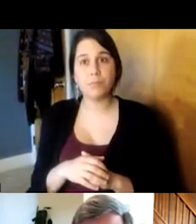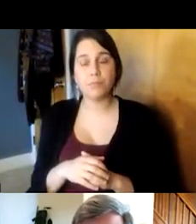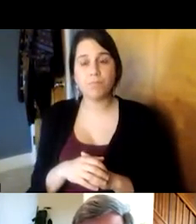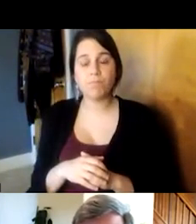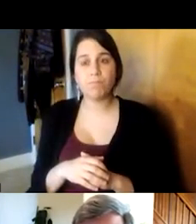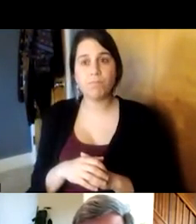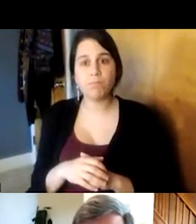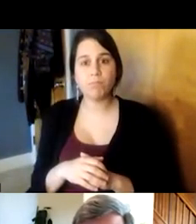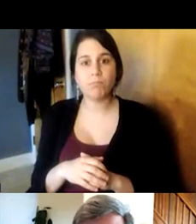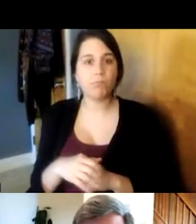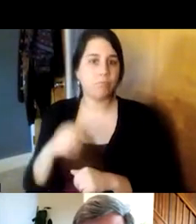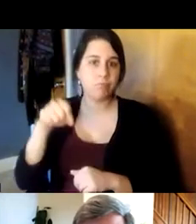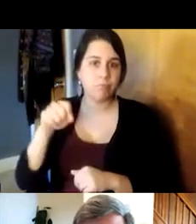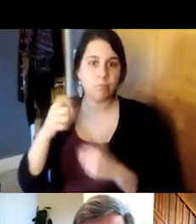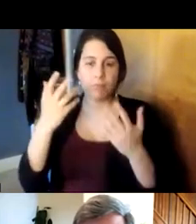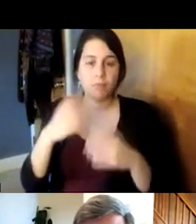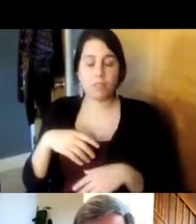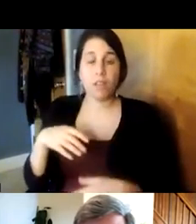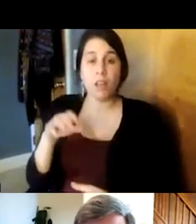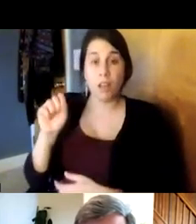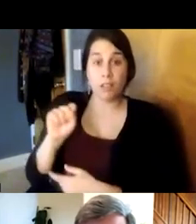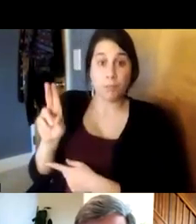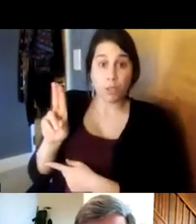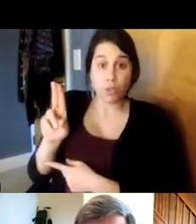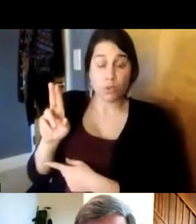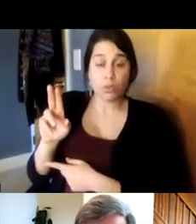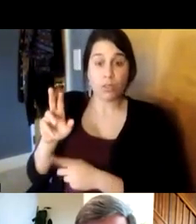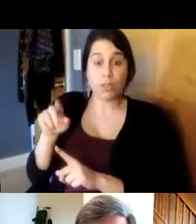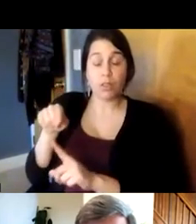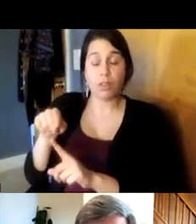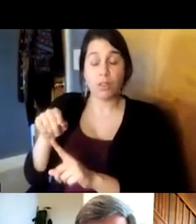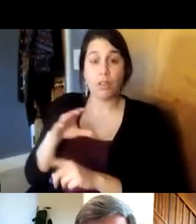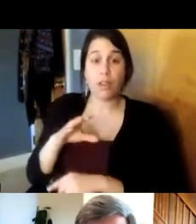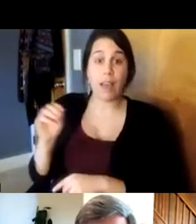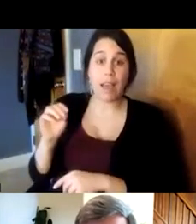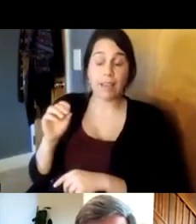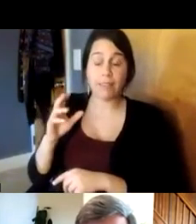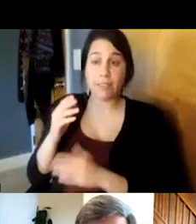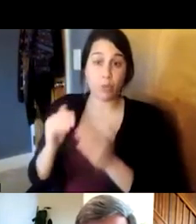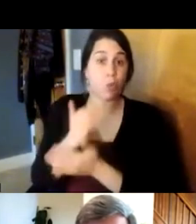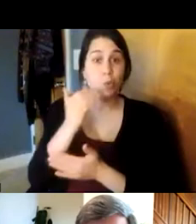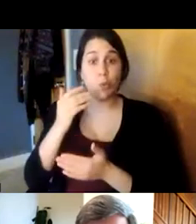you know are posed by by substance use and and the emergence of synthetic drugs and counterfeit pills